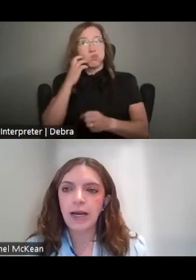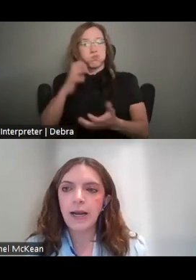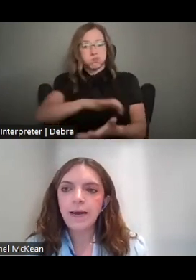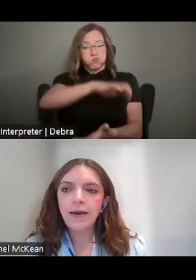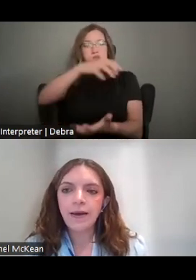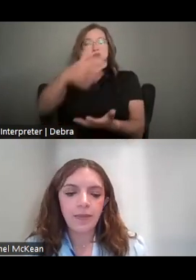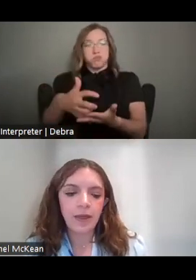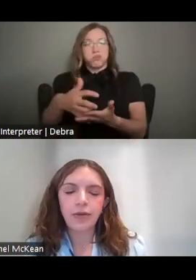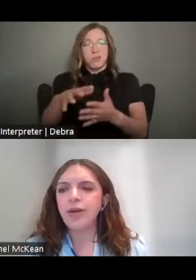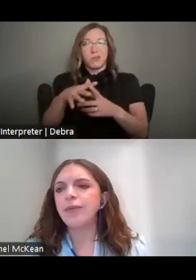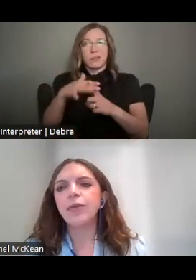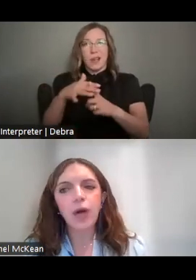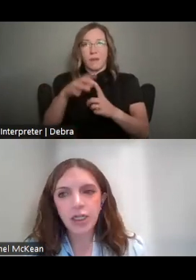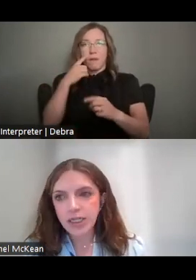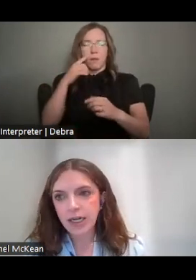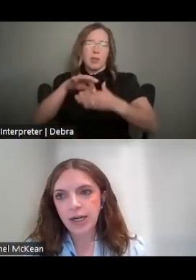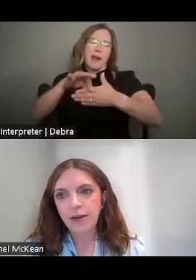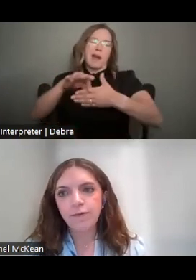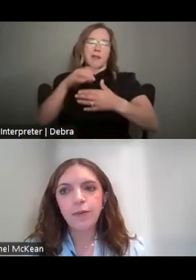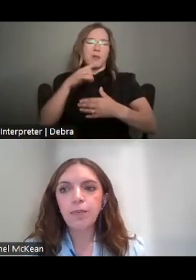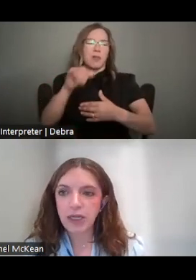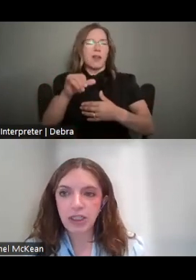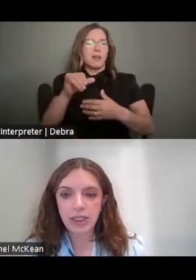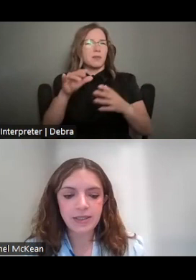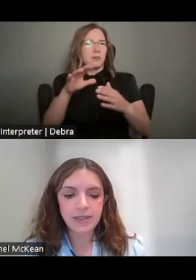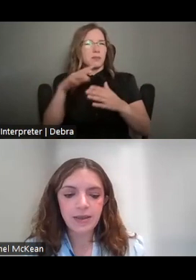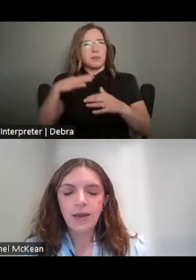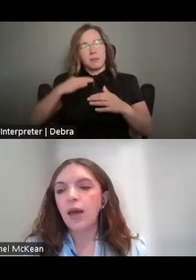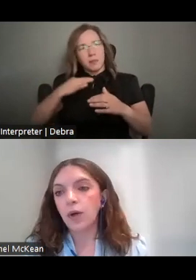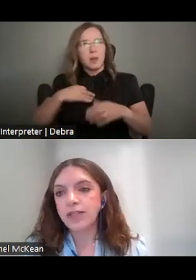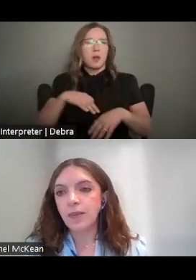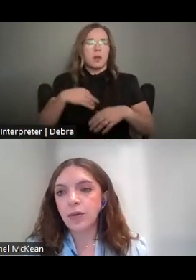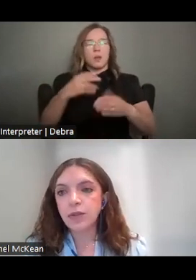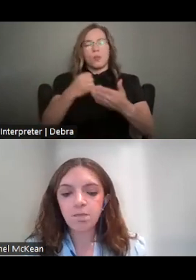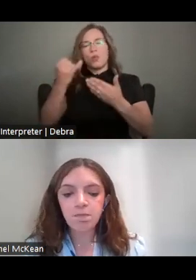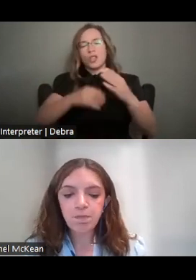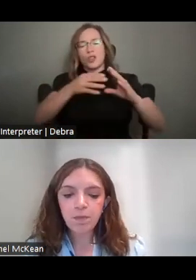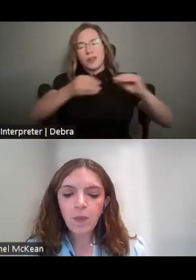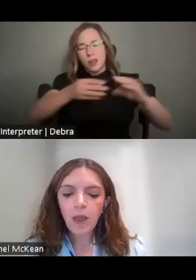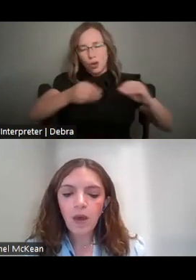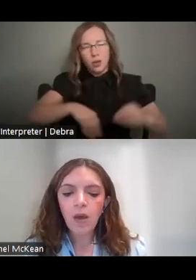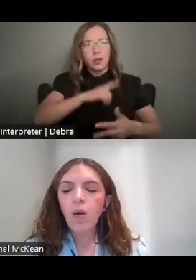INCLUDING THE PROJECT NARRATIVE, BUDGETS, AND WORK SAMPLES.